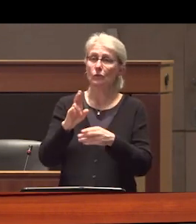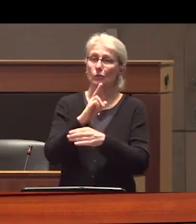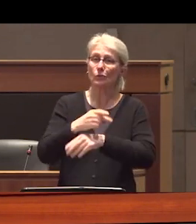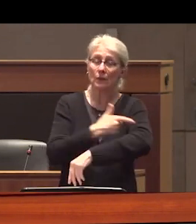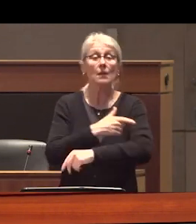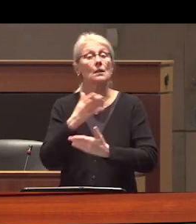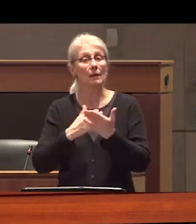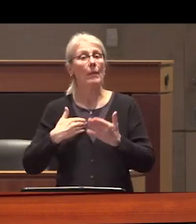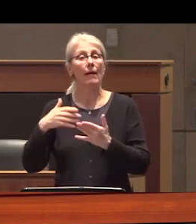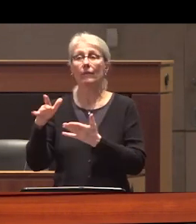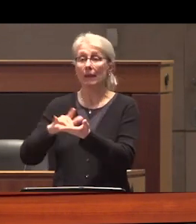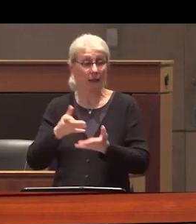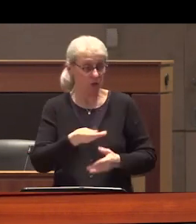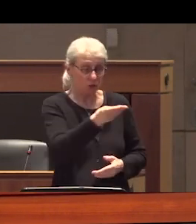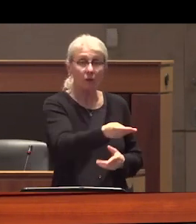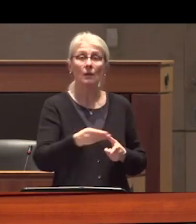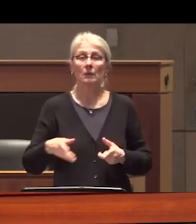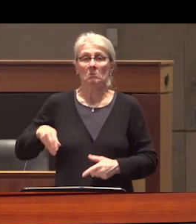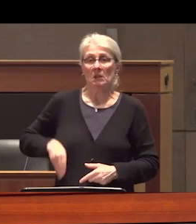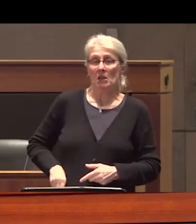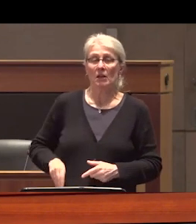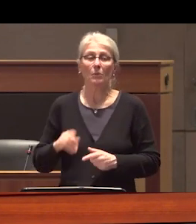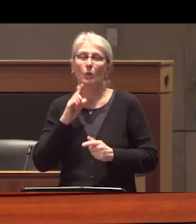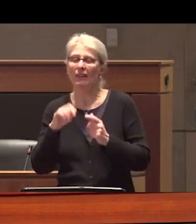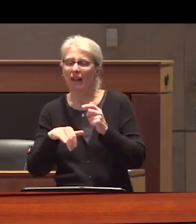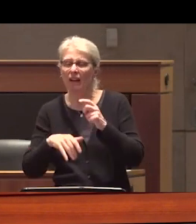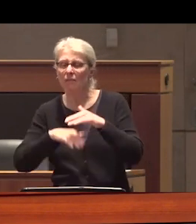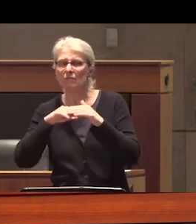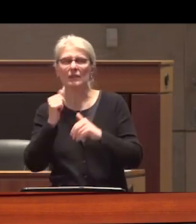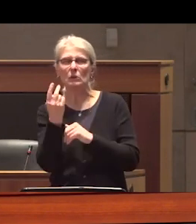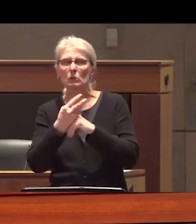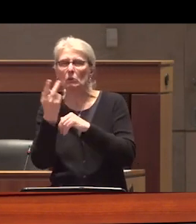doses to take with them but they rarely get more than a few days worth at a time they also report